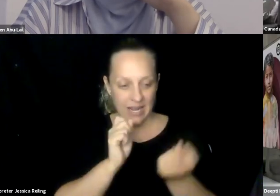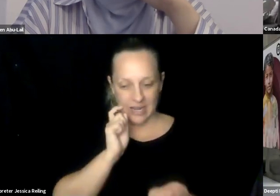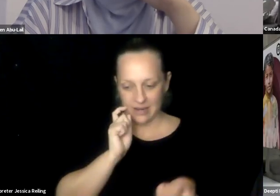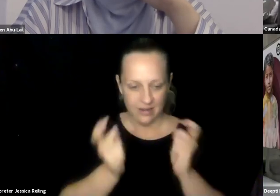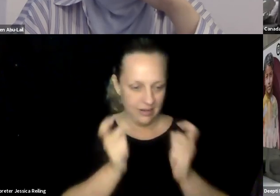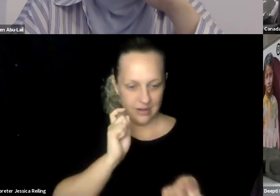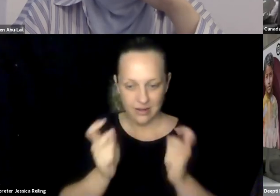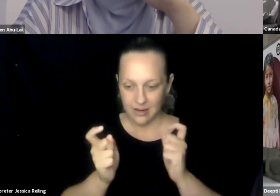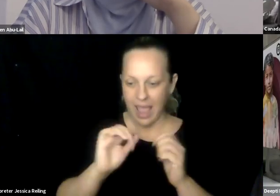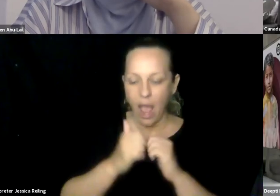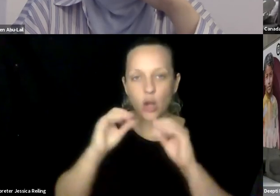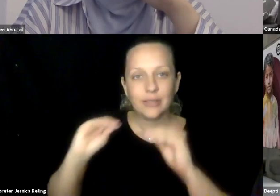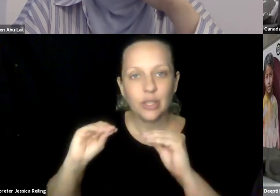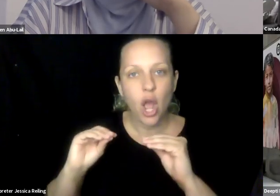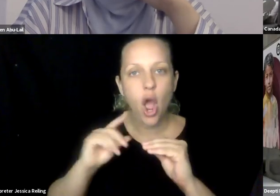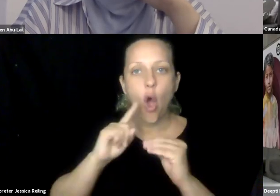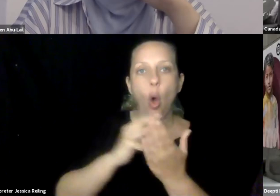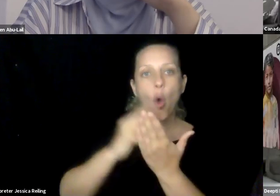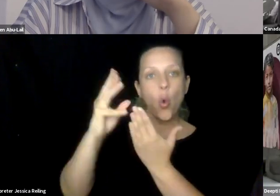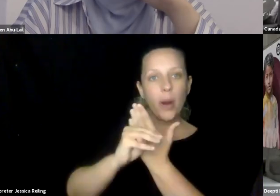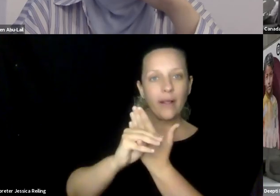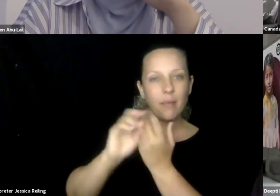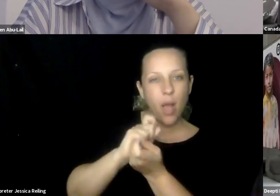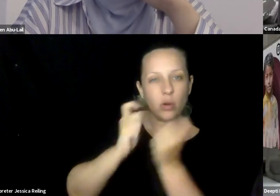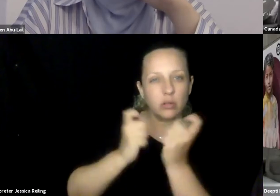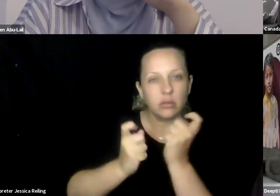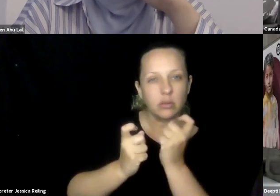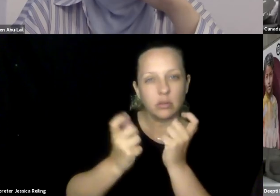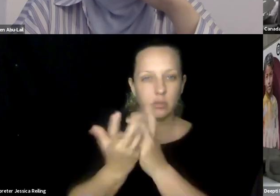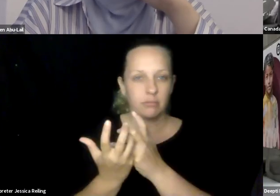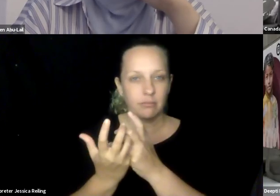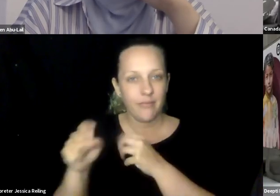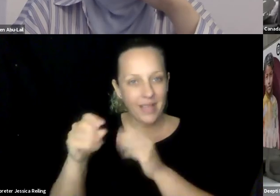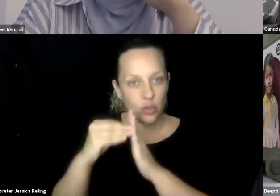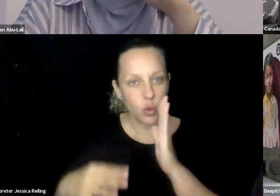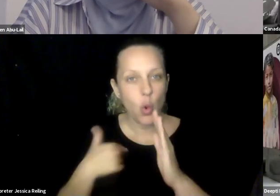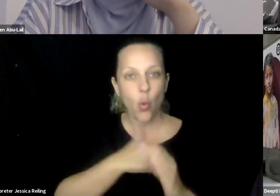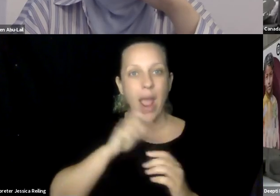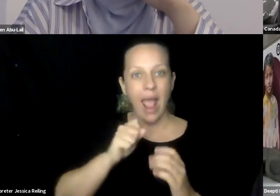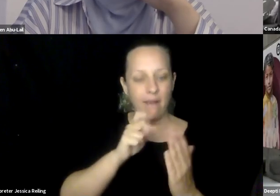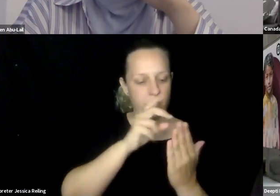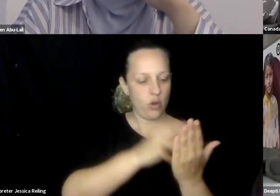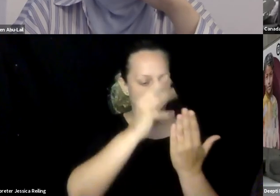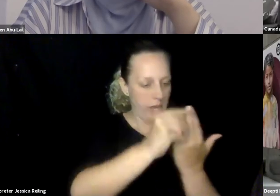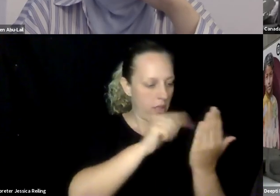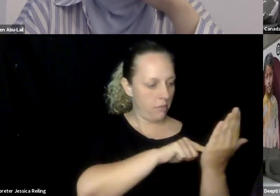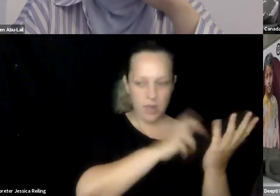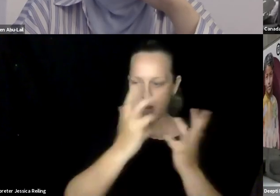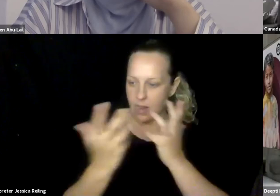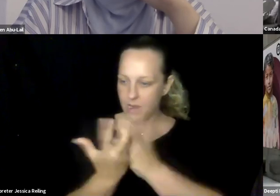attention to the broader ecosystem, including using the potential of technology to adapt the way students are taught, or supporting curriculum